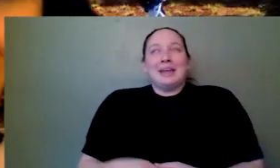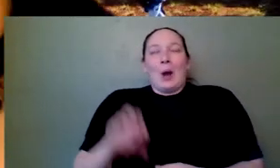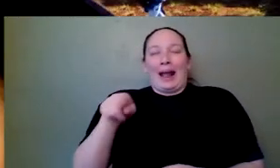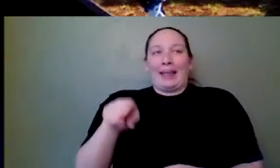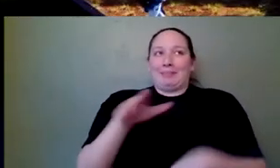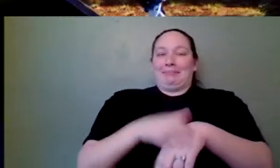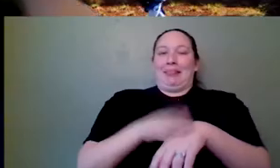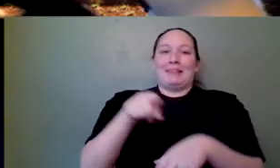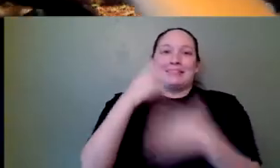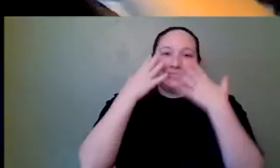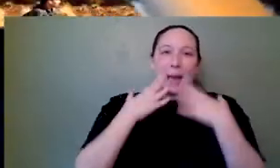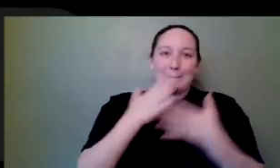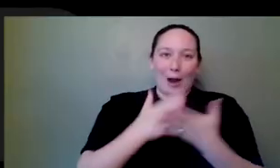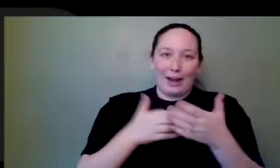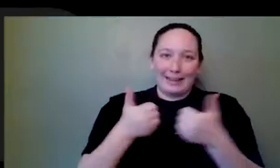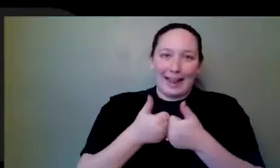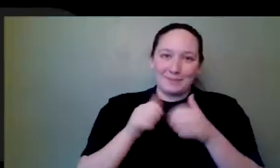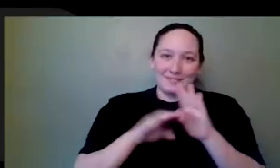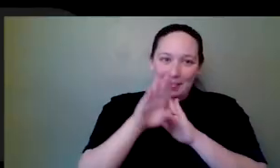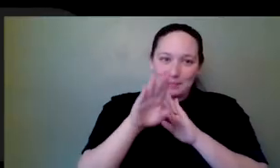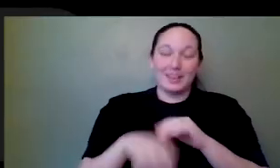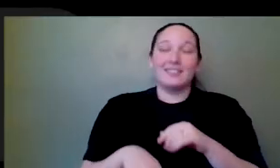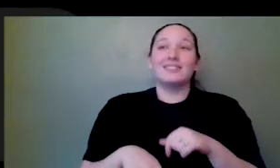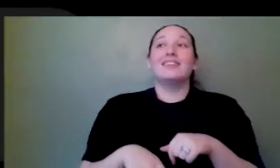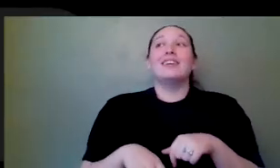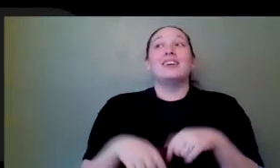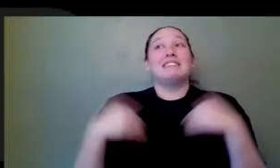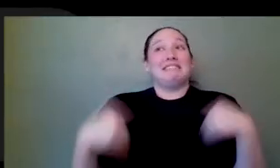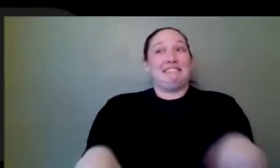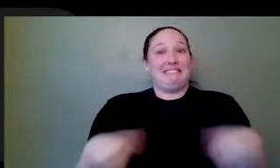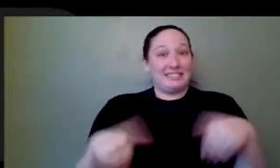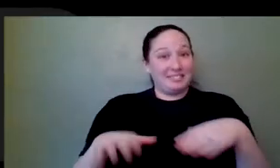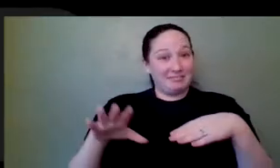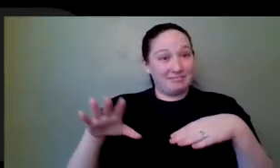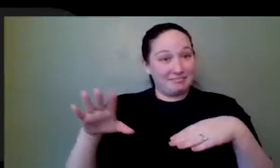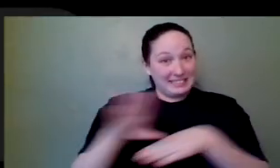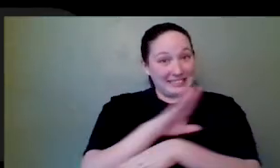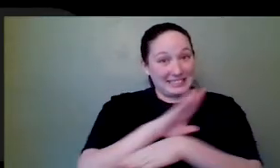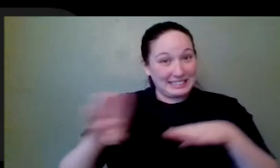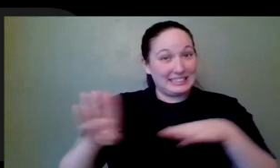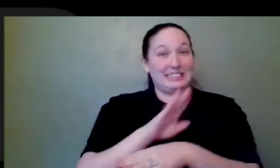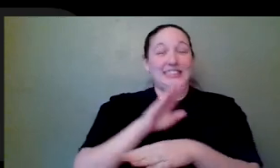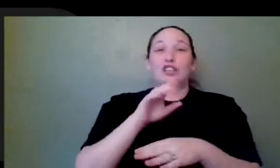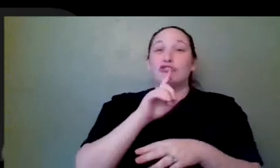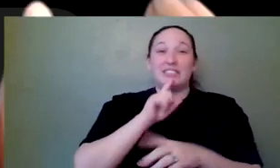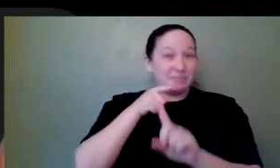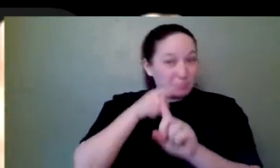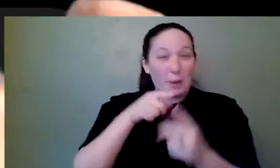I'll just be honest. Game development, where it's a hit driven industry and it's also project to project deadline driven. It's not you can't on day